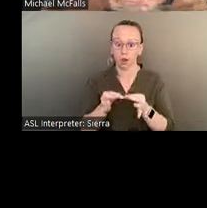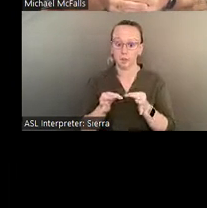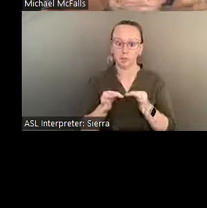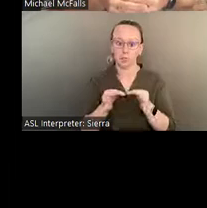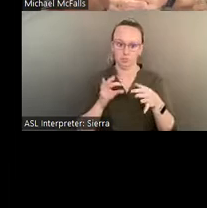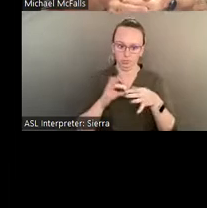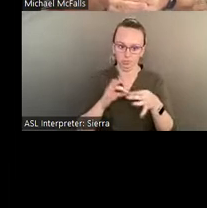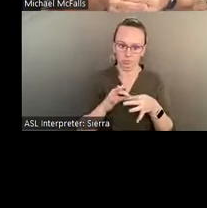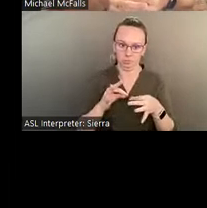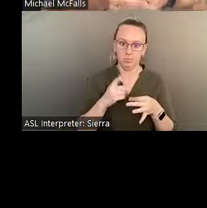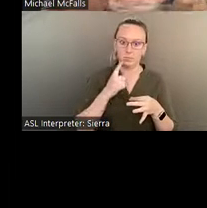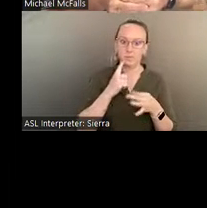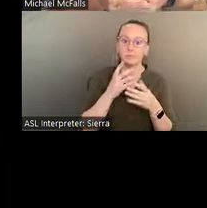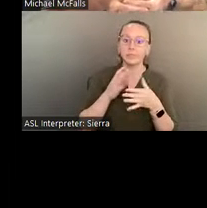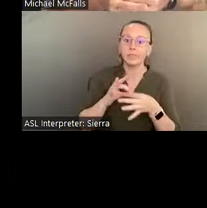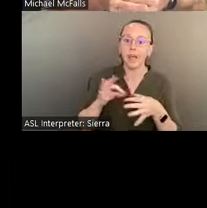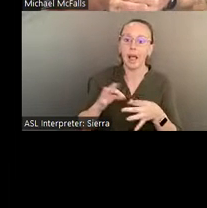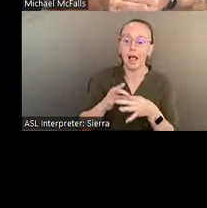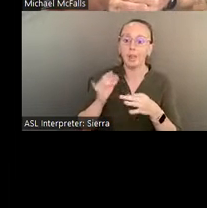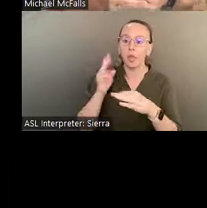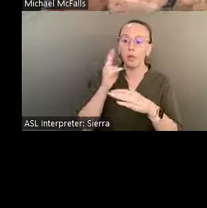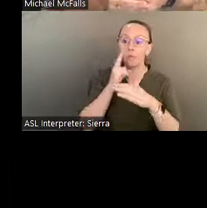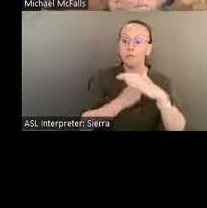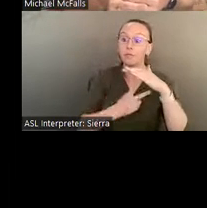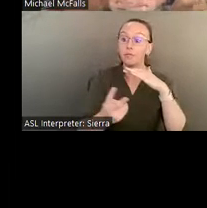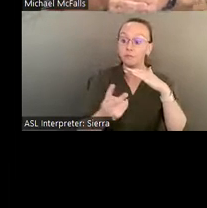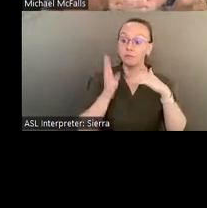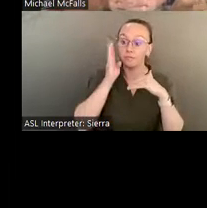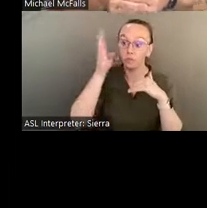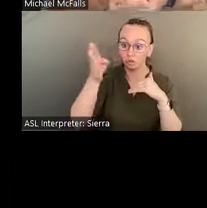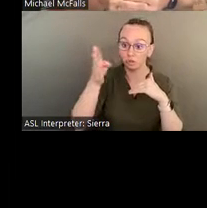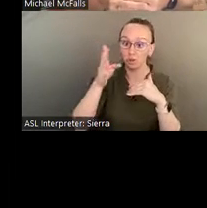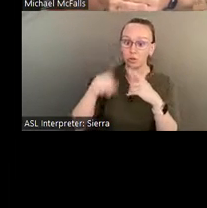of Jimmy Carter at Pasaquan before he lost the election to Ronald Reagan.